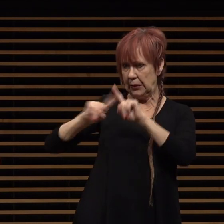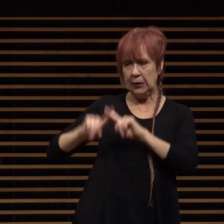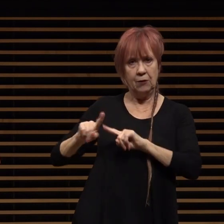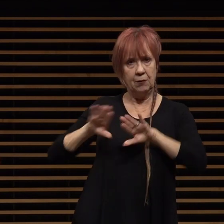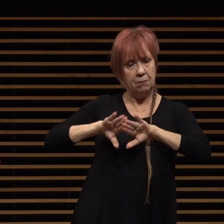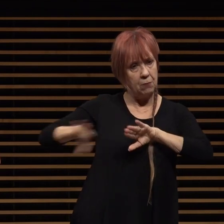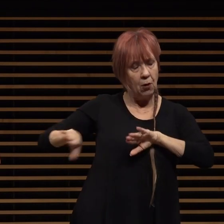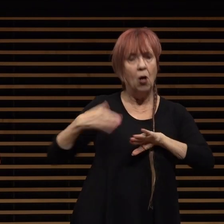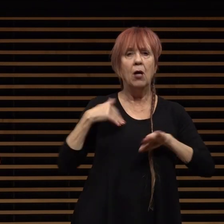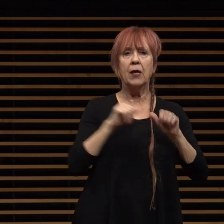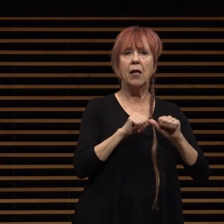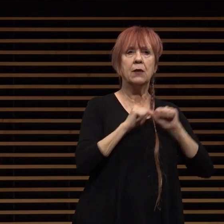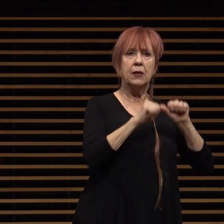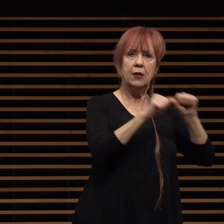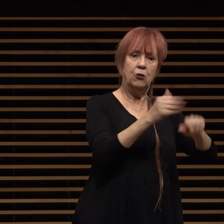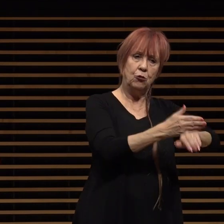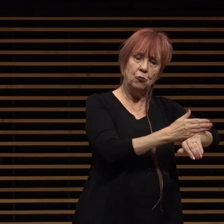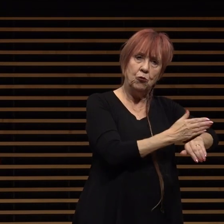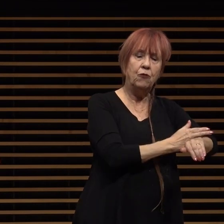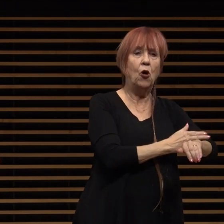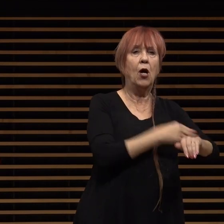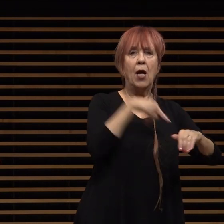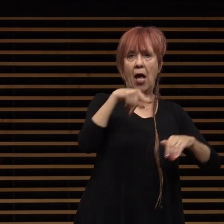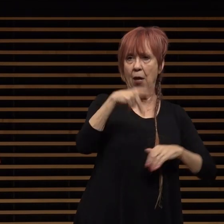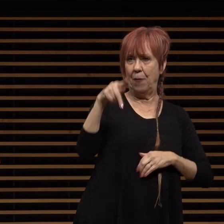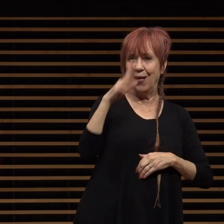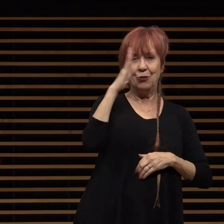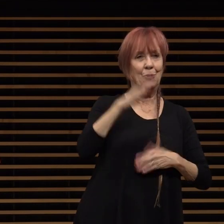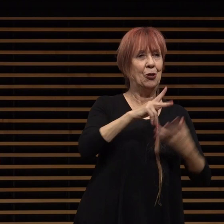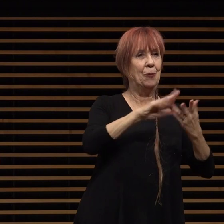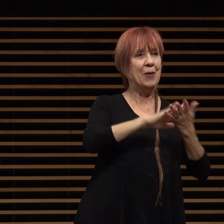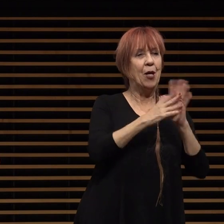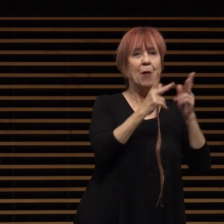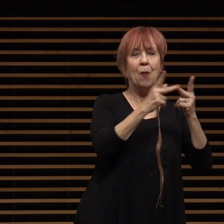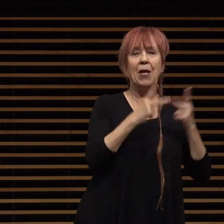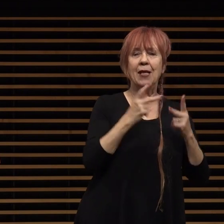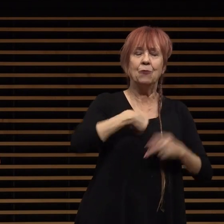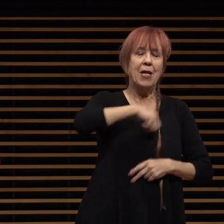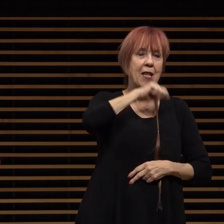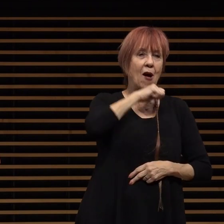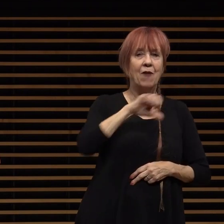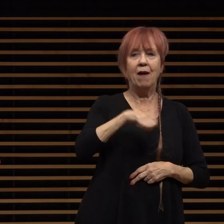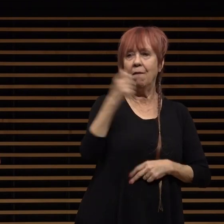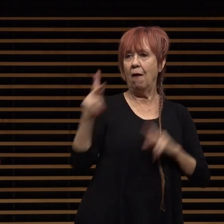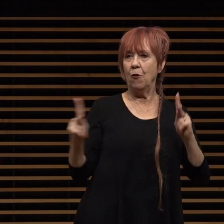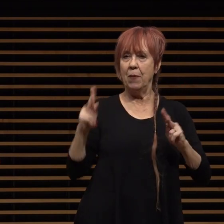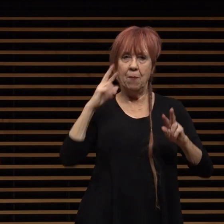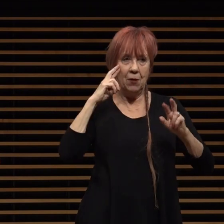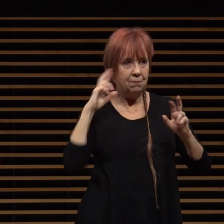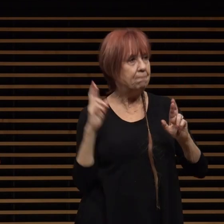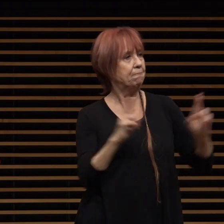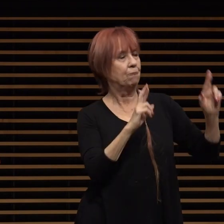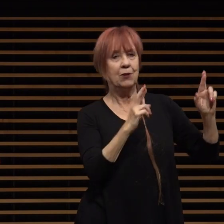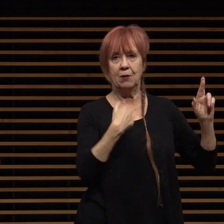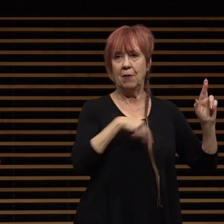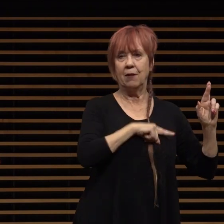to move forward and make pasadena a place we all love and others admire around the globe